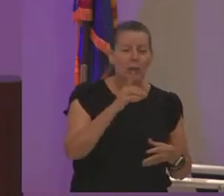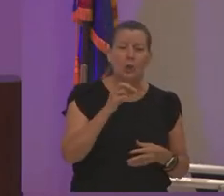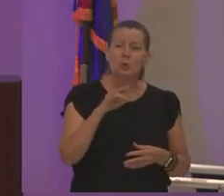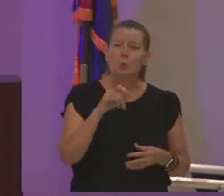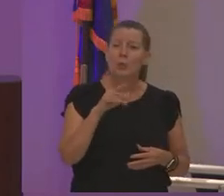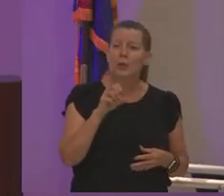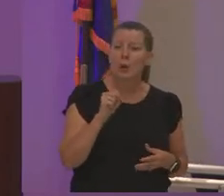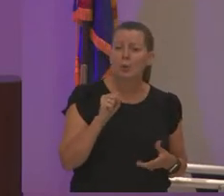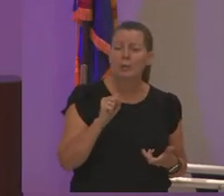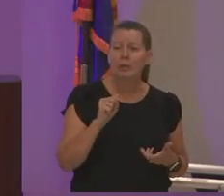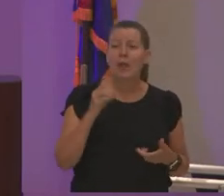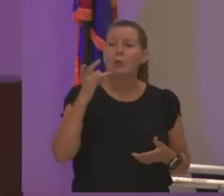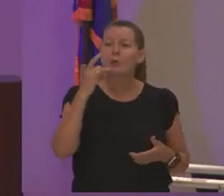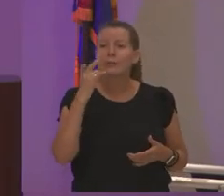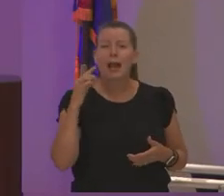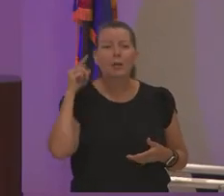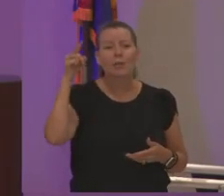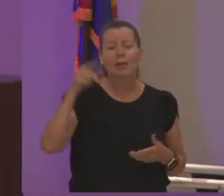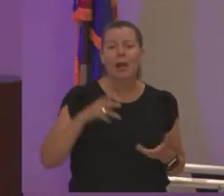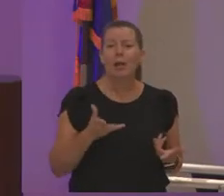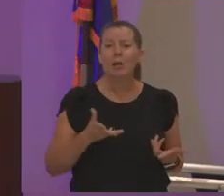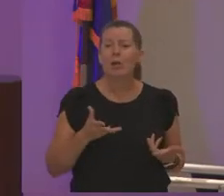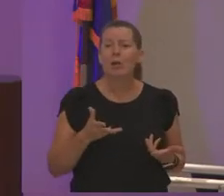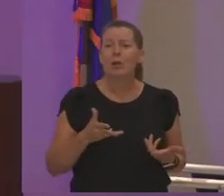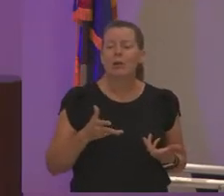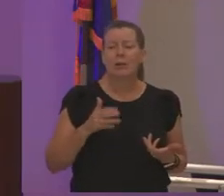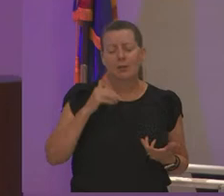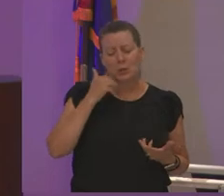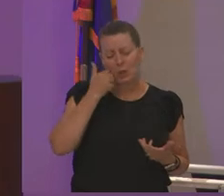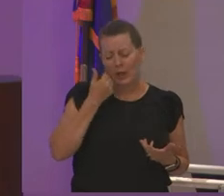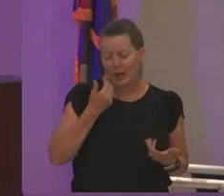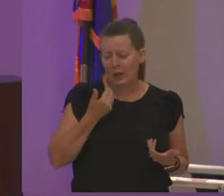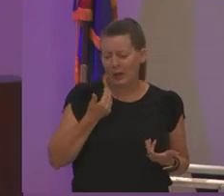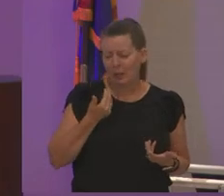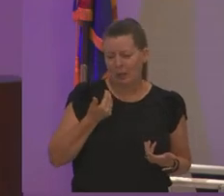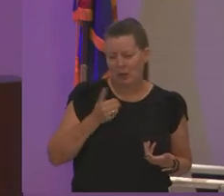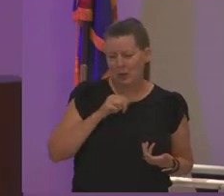there's a snack over there taking the shame away from having to go to the food pantry